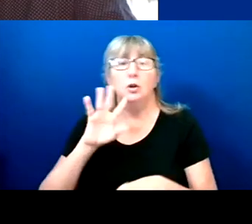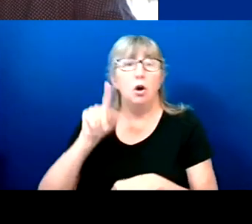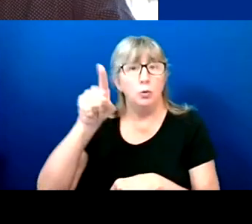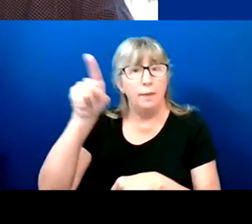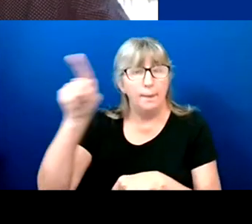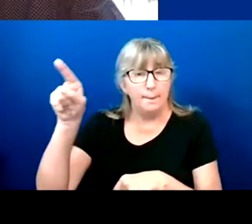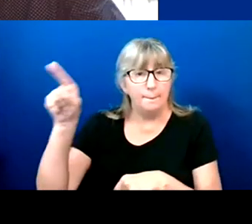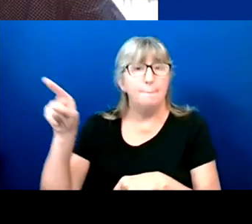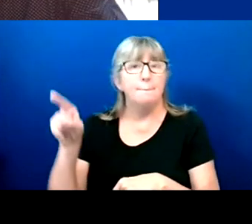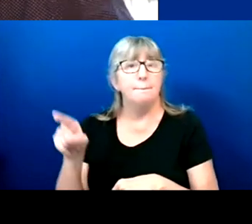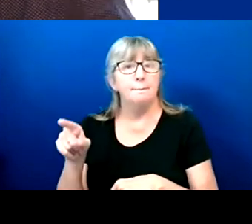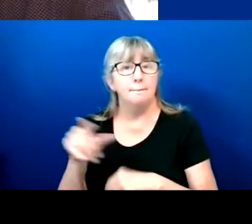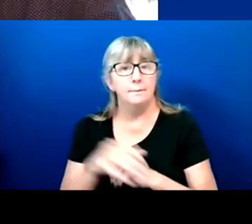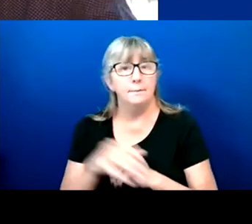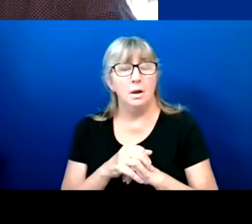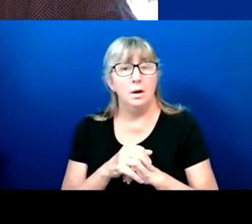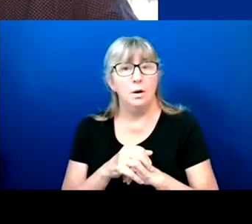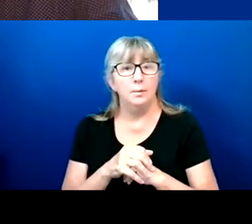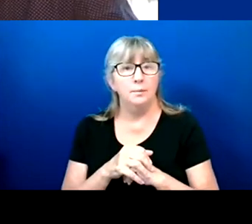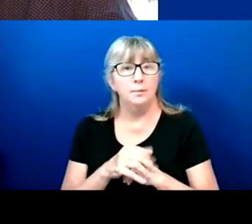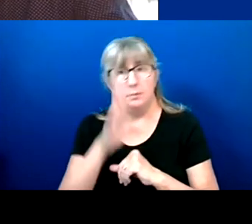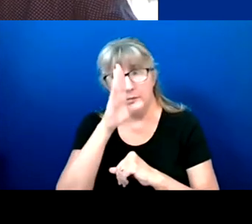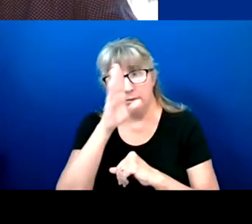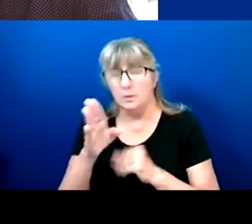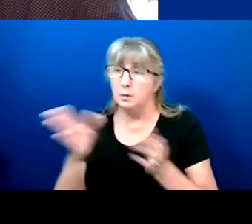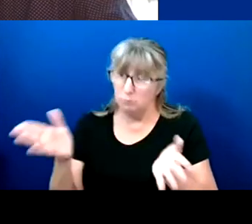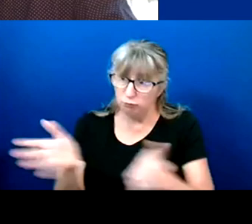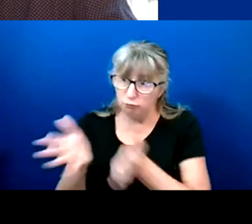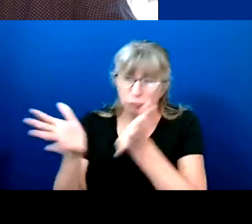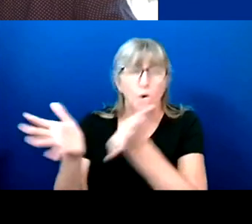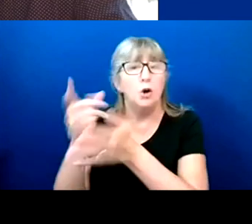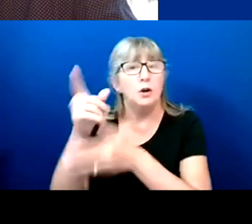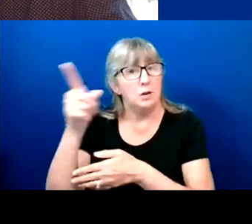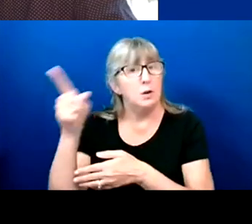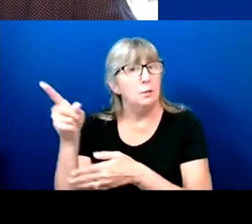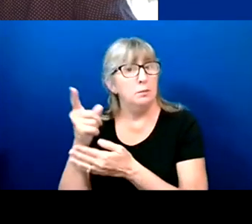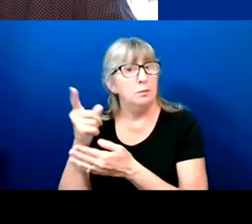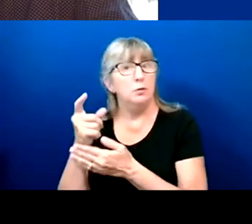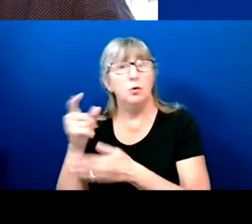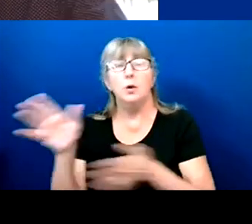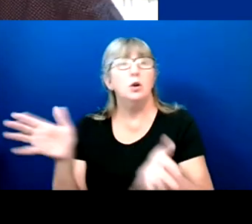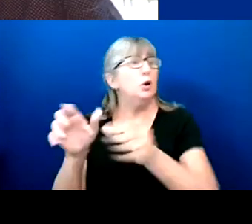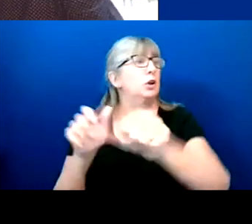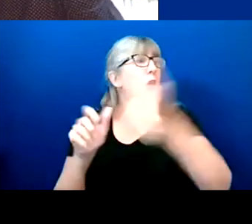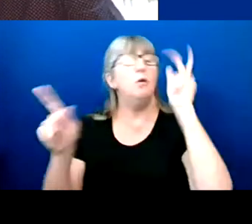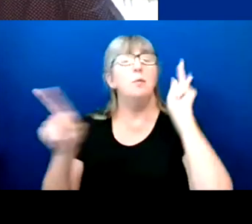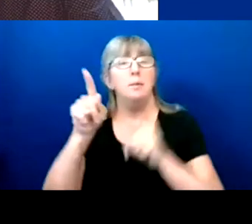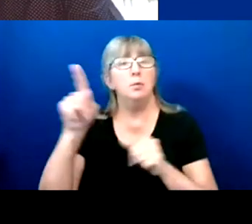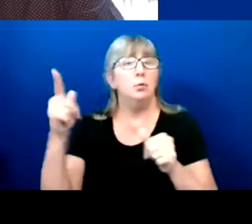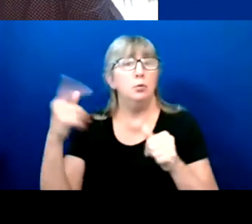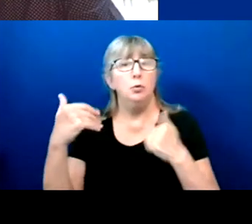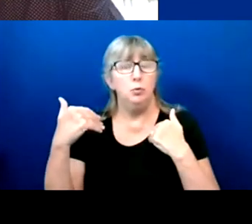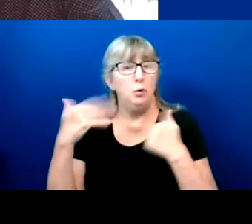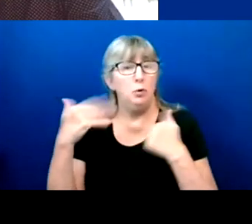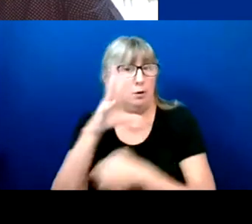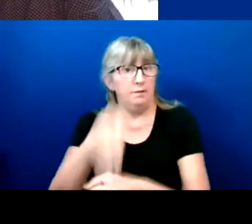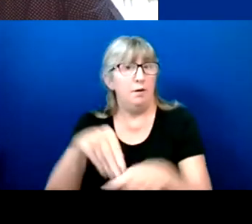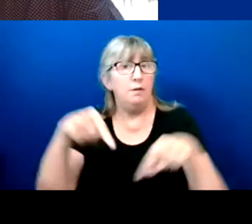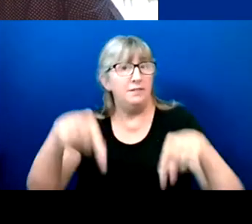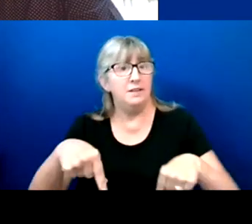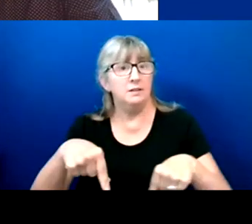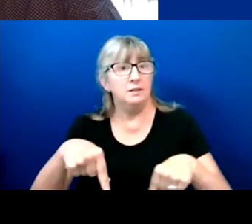And encourage them to, encourage everyone who has a stake in this to get out there so